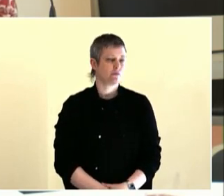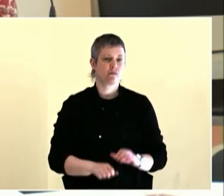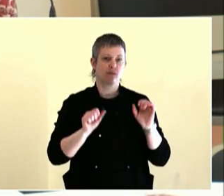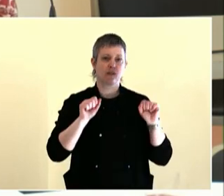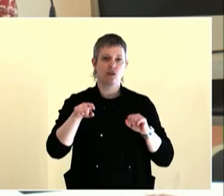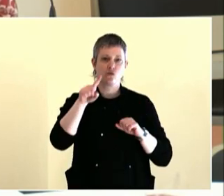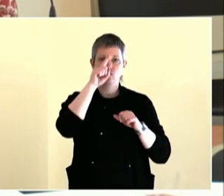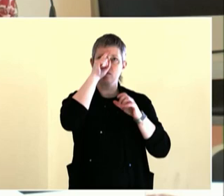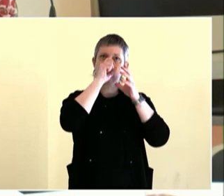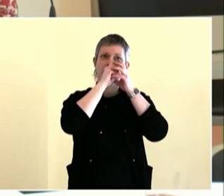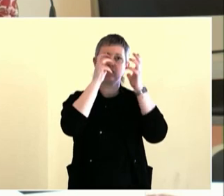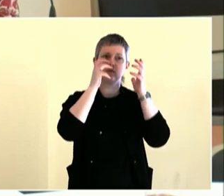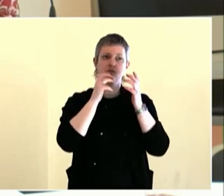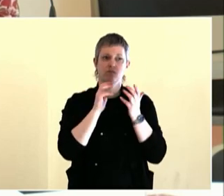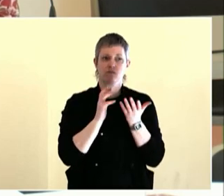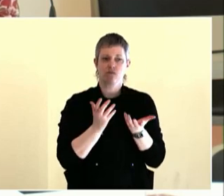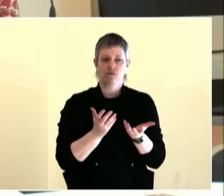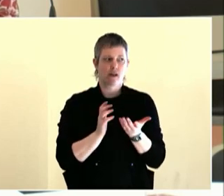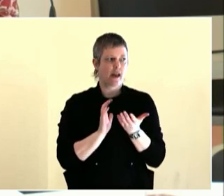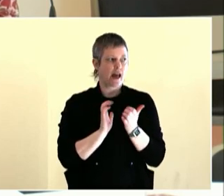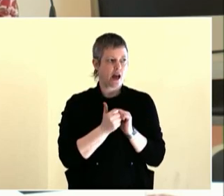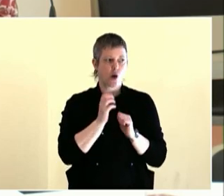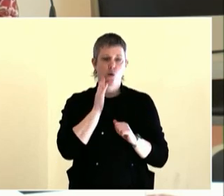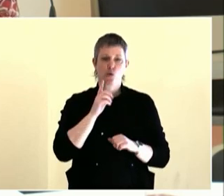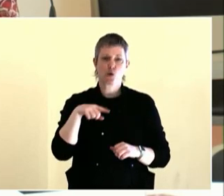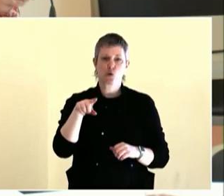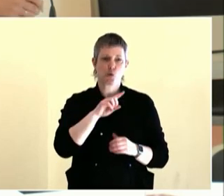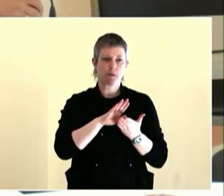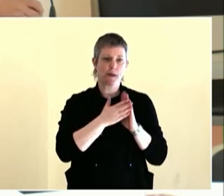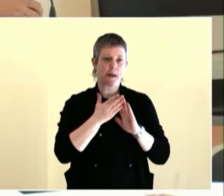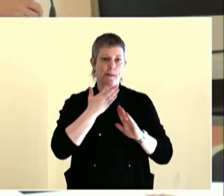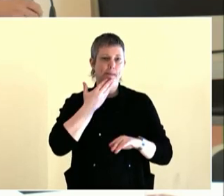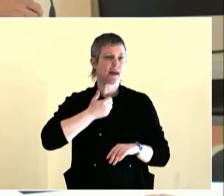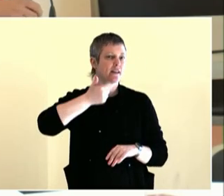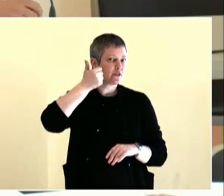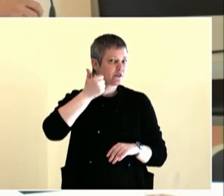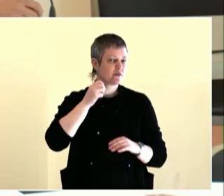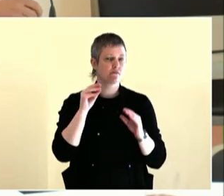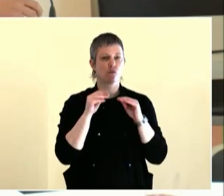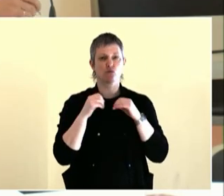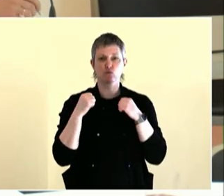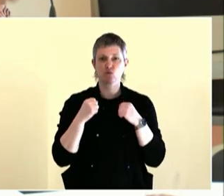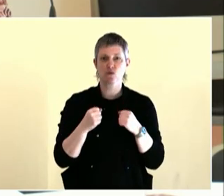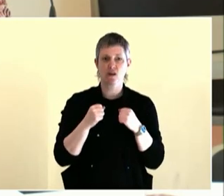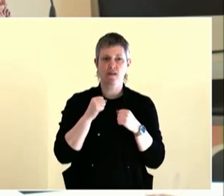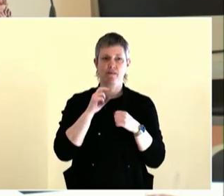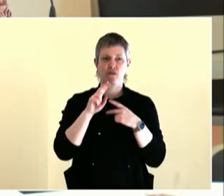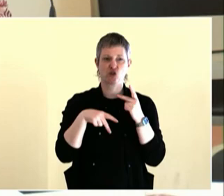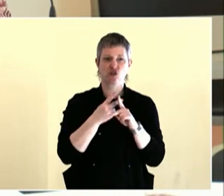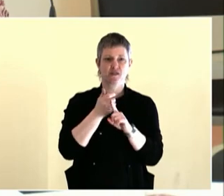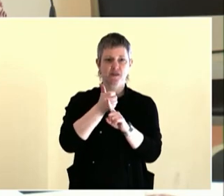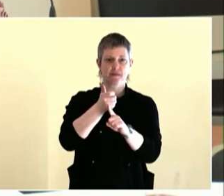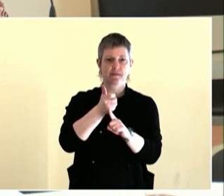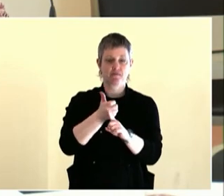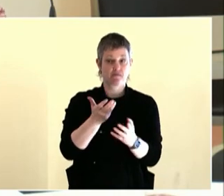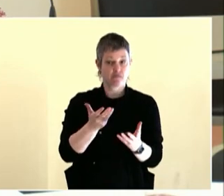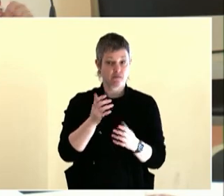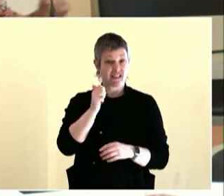So we want -- what we want to do is we want to reverse this behavior in our brain that makes